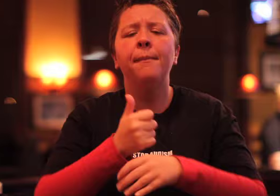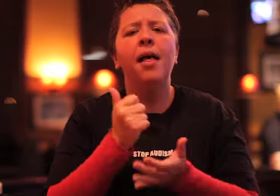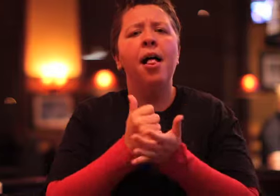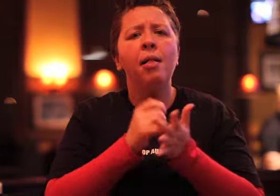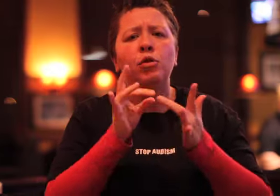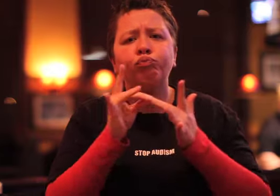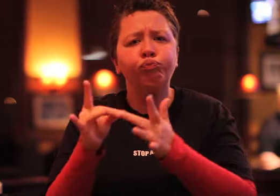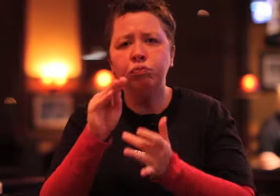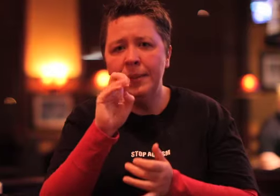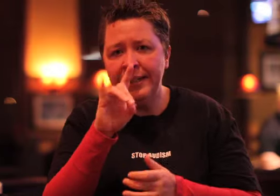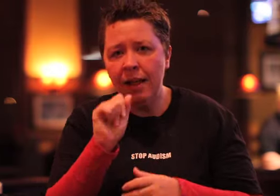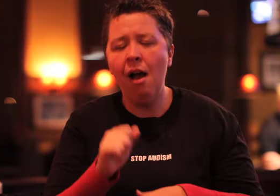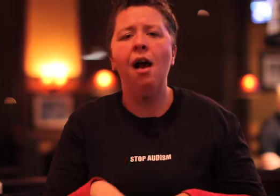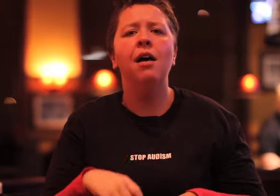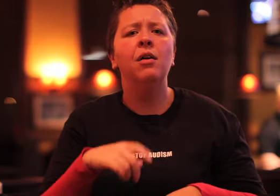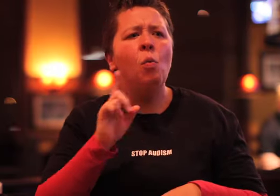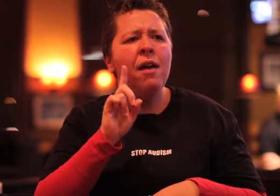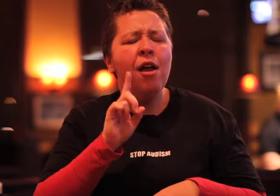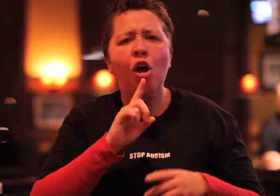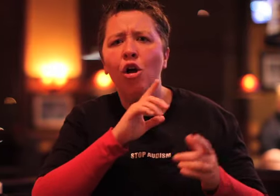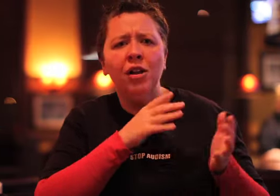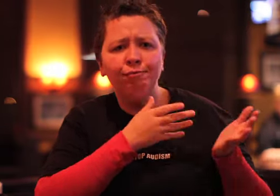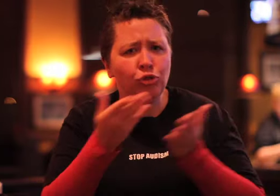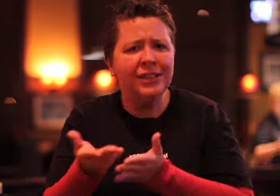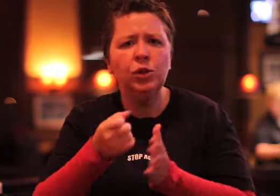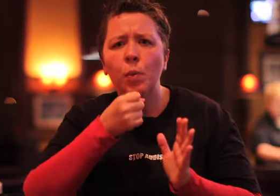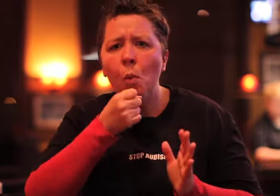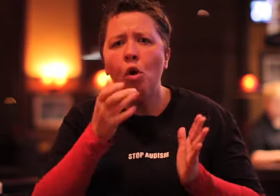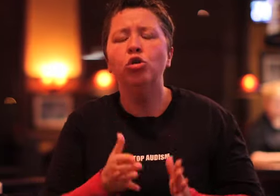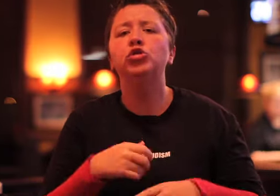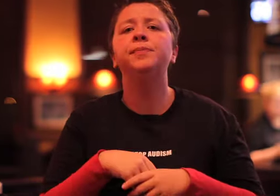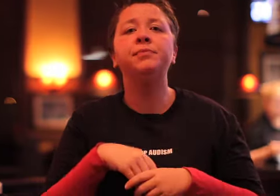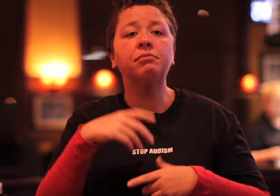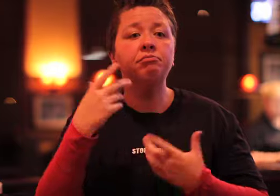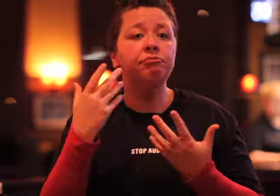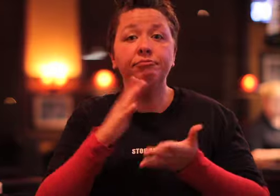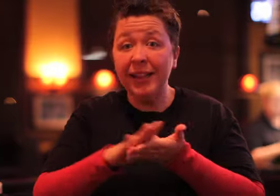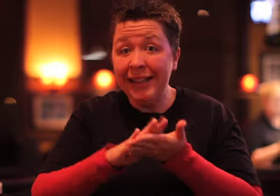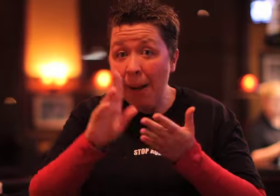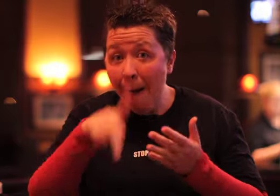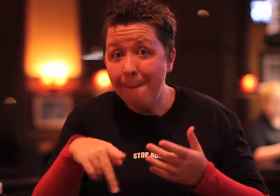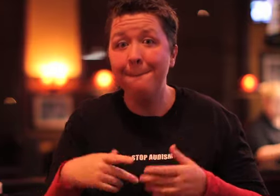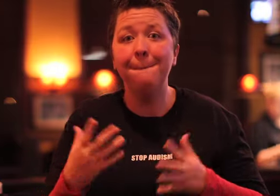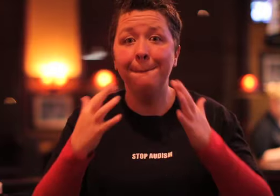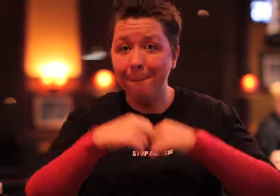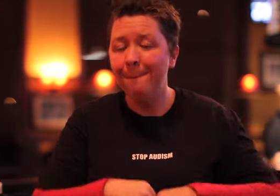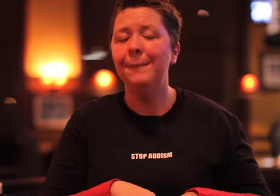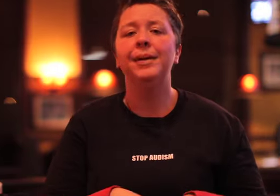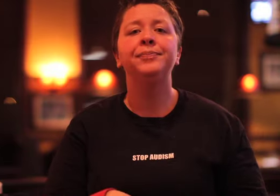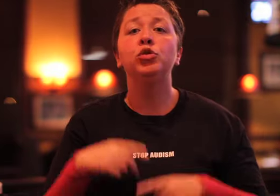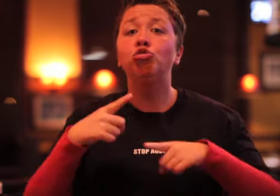We need help setting up, cleaning up, people directing media, etc.